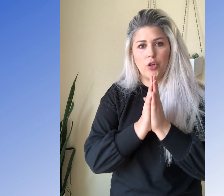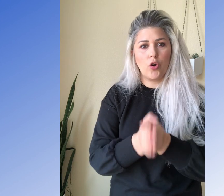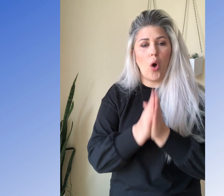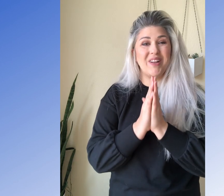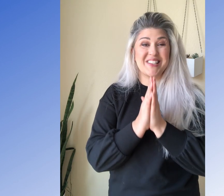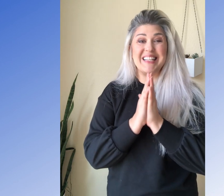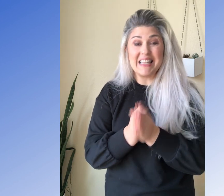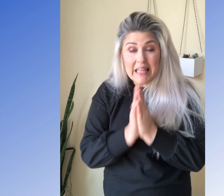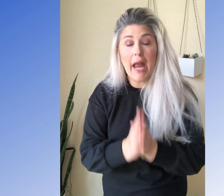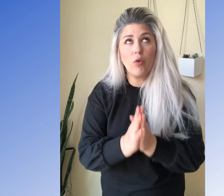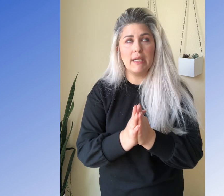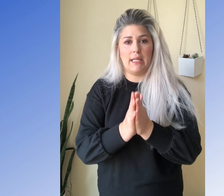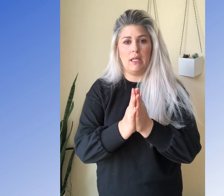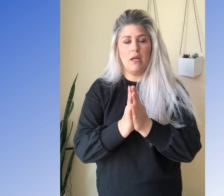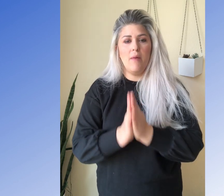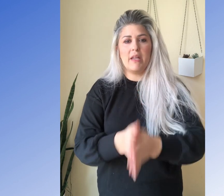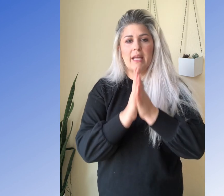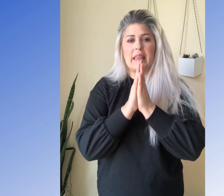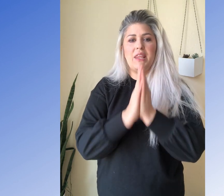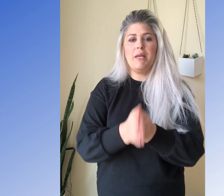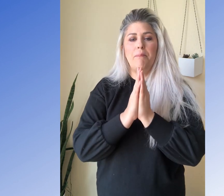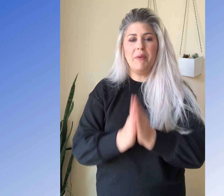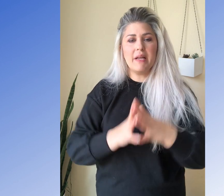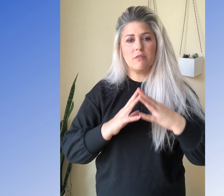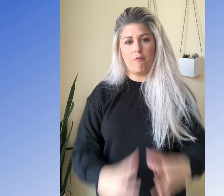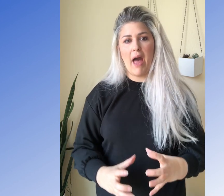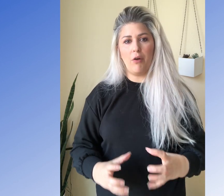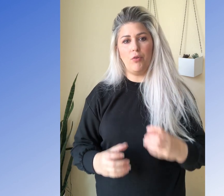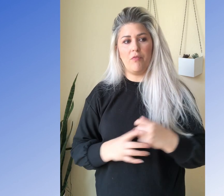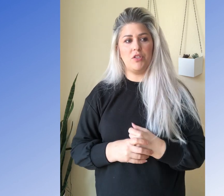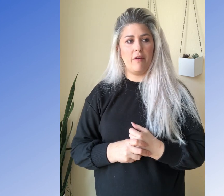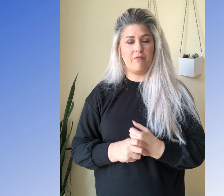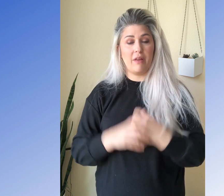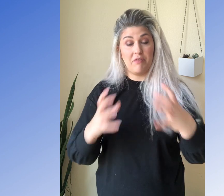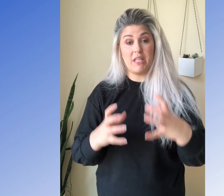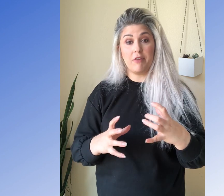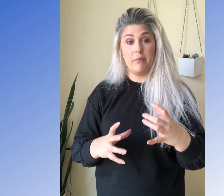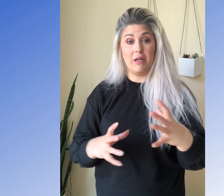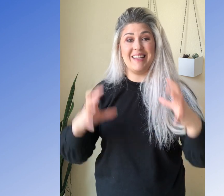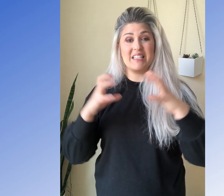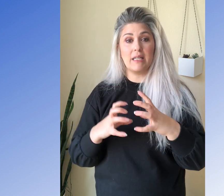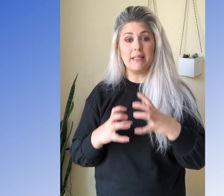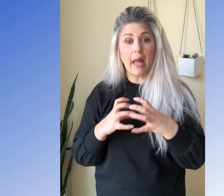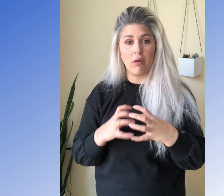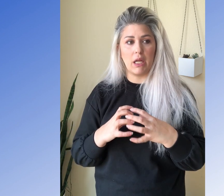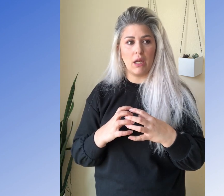Your goal is clarity. That is like the biggest value of the deaf of the deaf community is clarity.